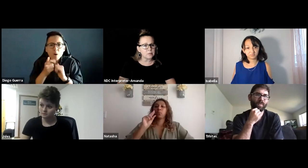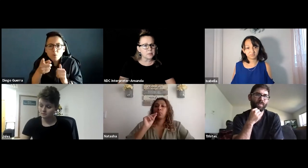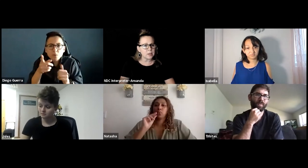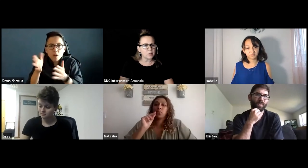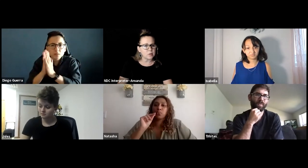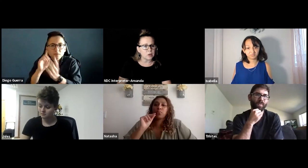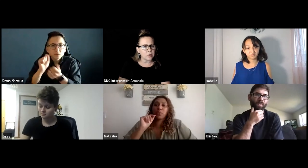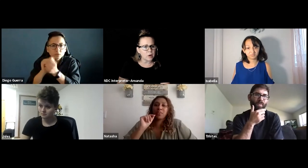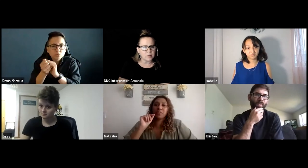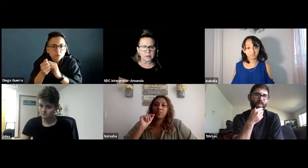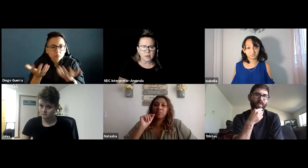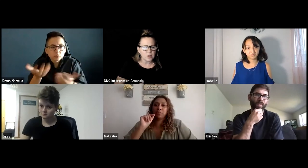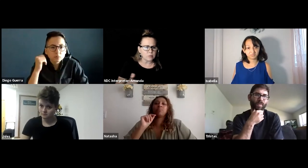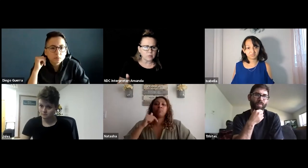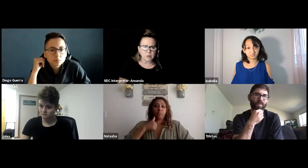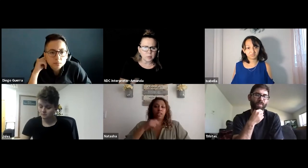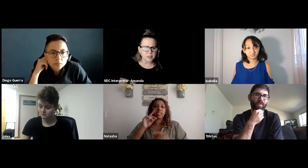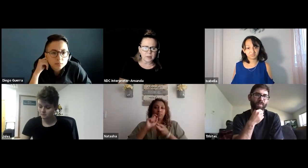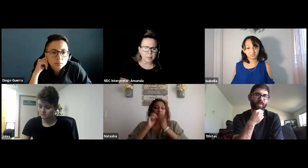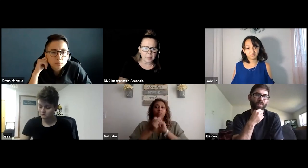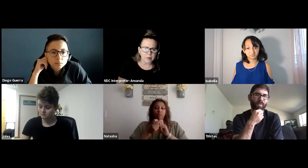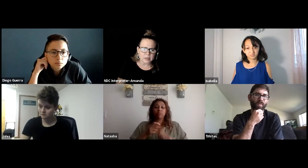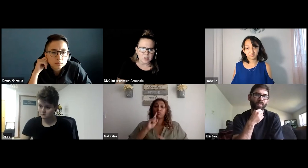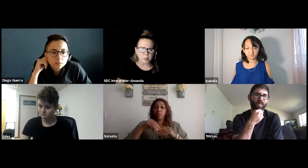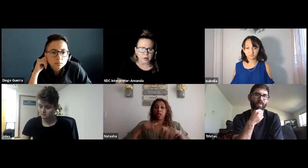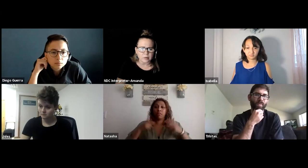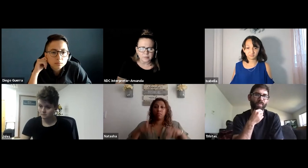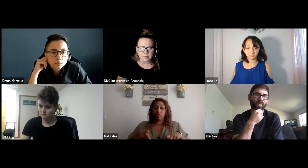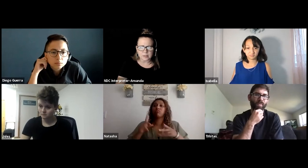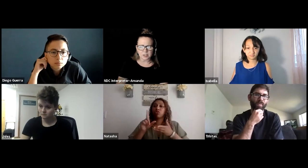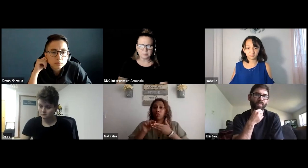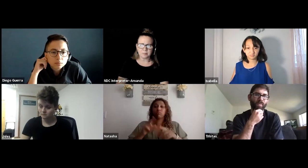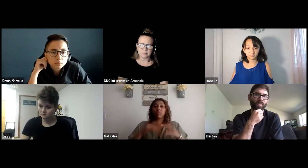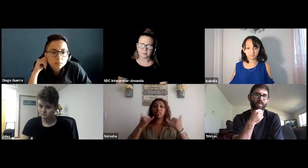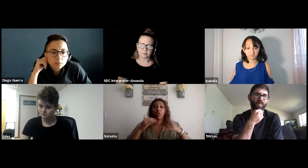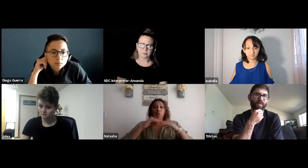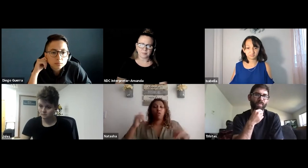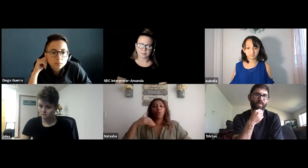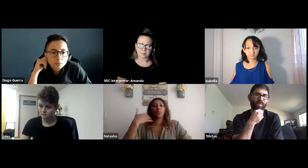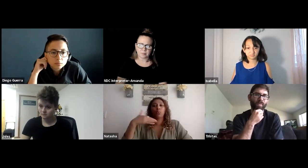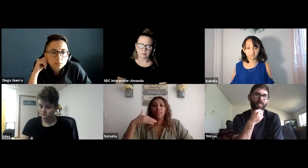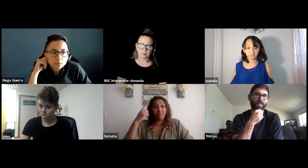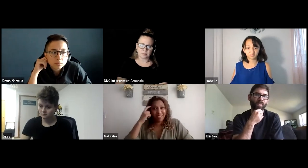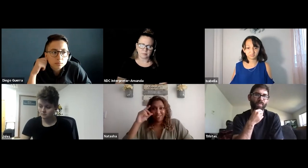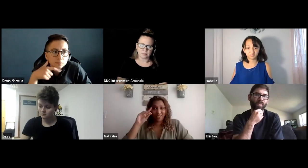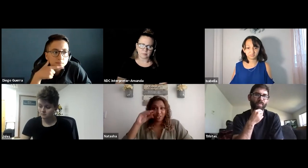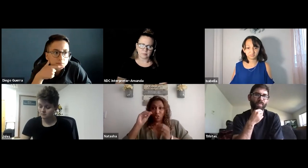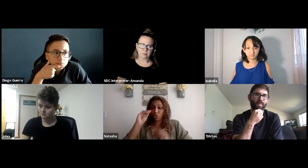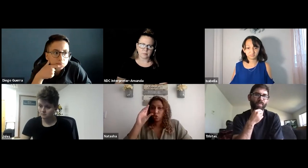take your notes on your own and look between the paper and an interpreter? Natasha? Right. When we were in physical classes